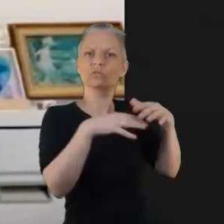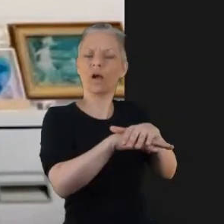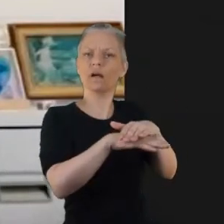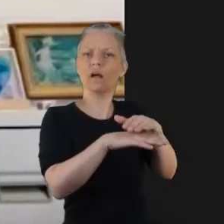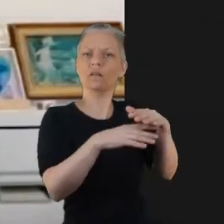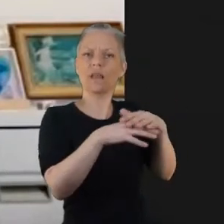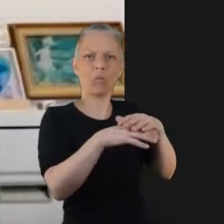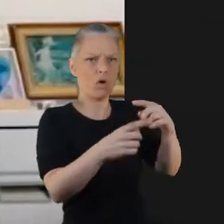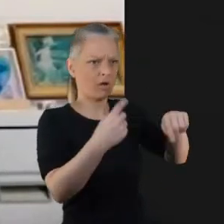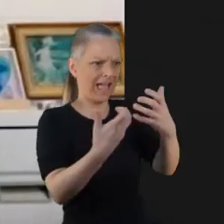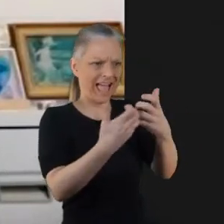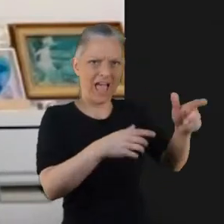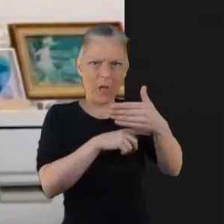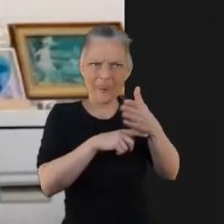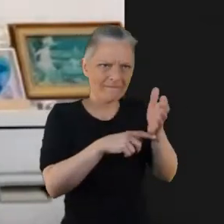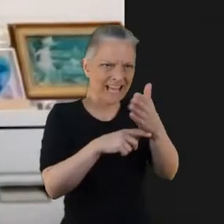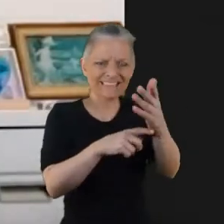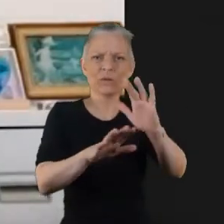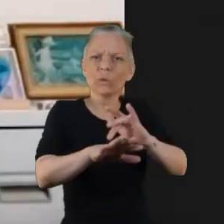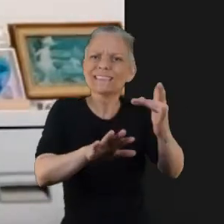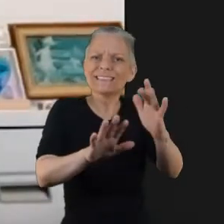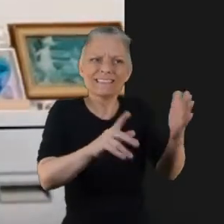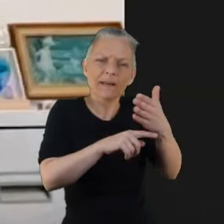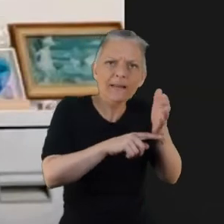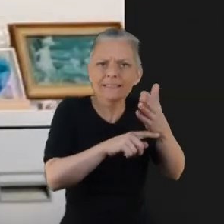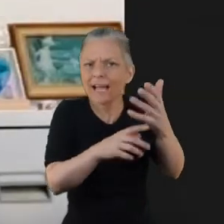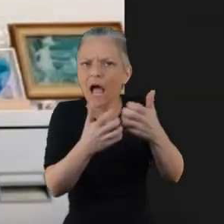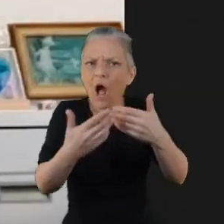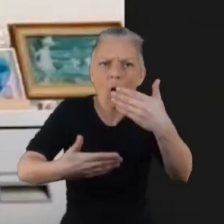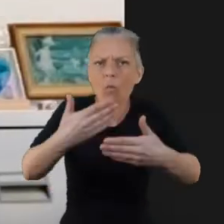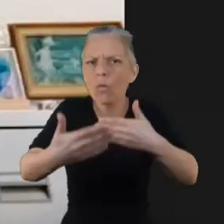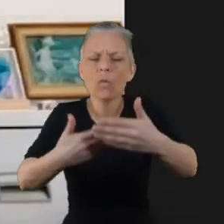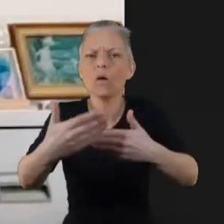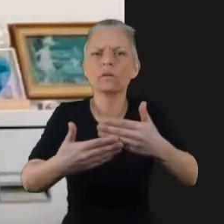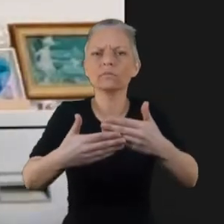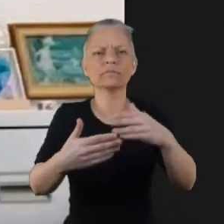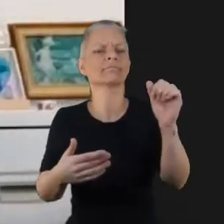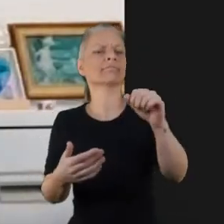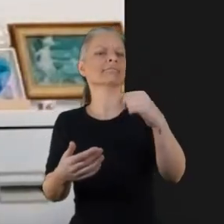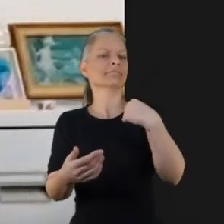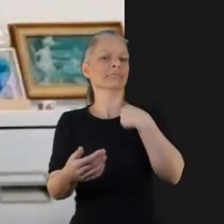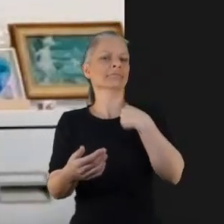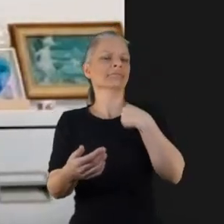engage people with lived experience, don't try and just go it alone. Definitely go to someone like yourselves like an organisation that has experience